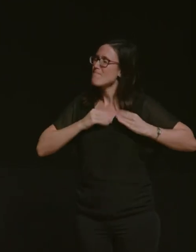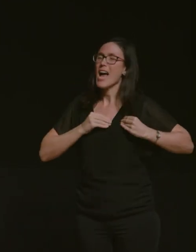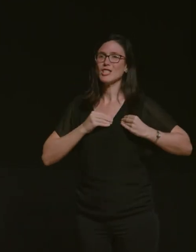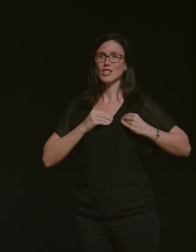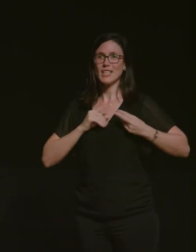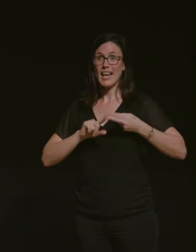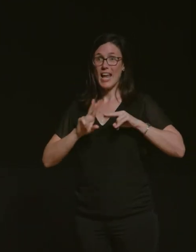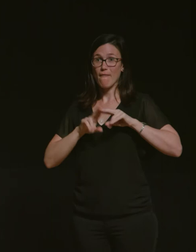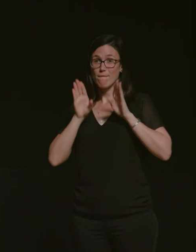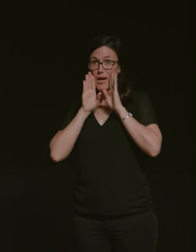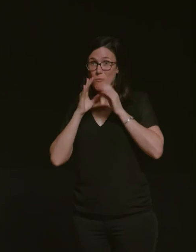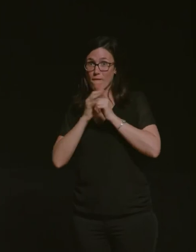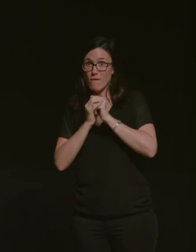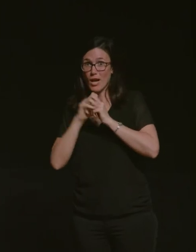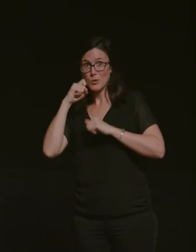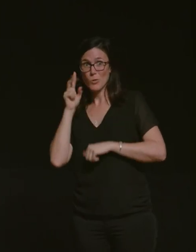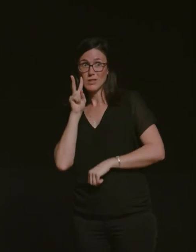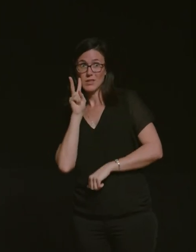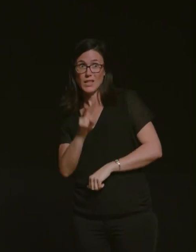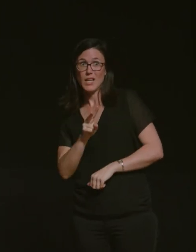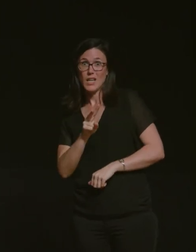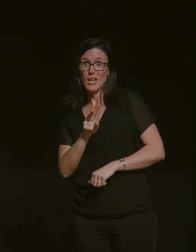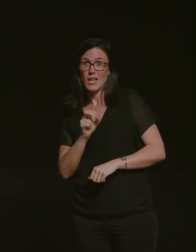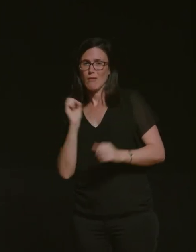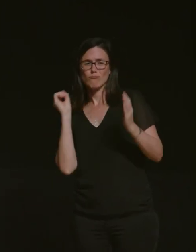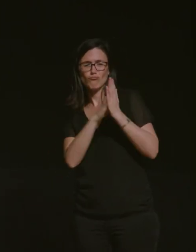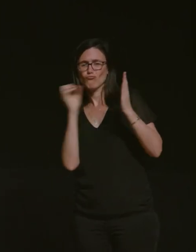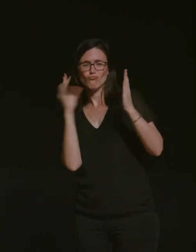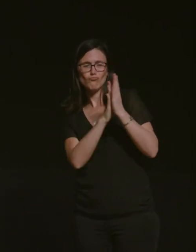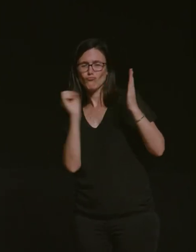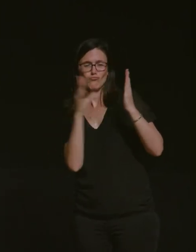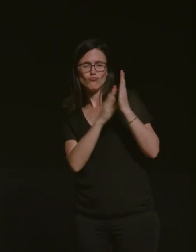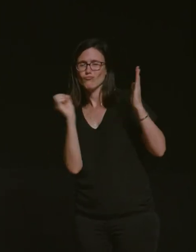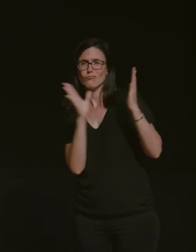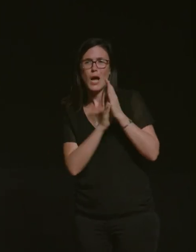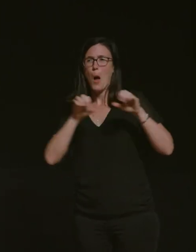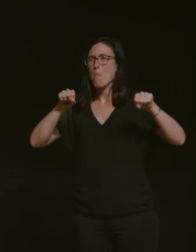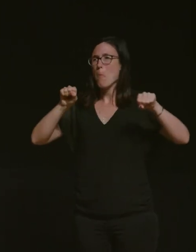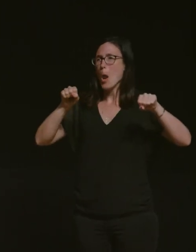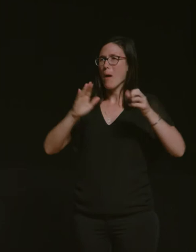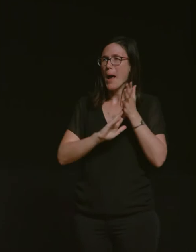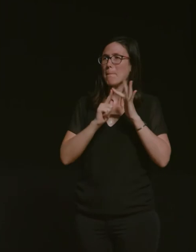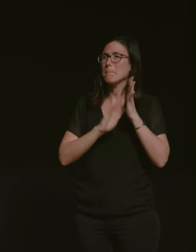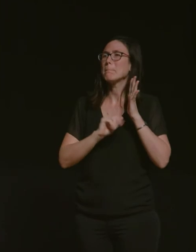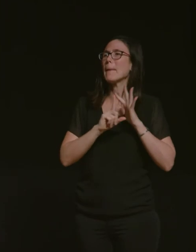on facebook you will see that all he does is share facebook motorbike themed memes that's his main